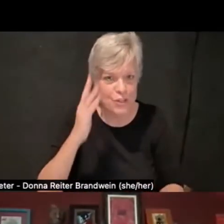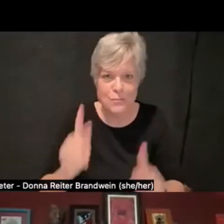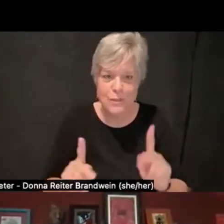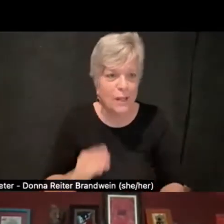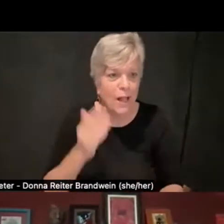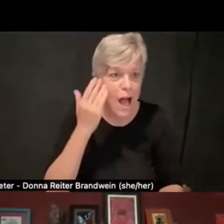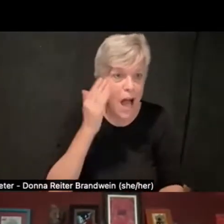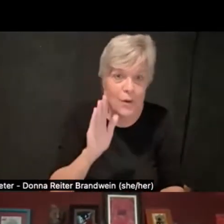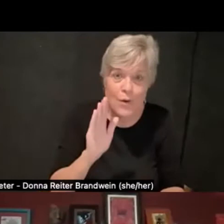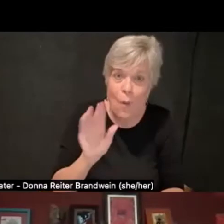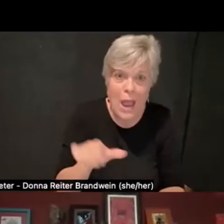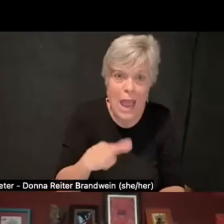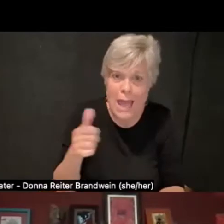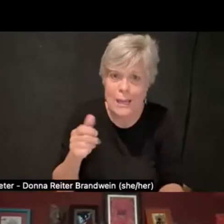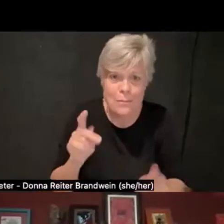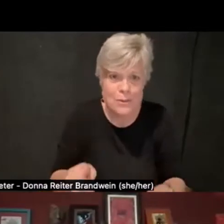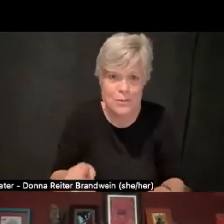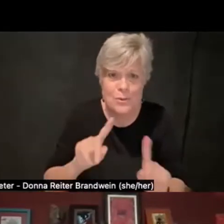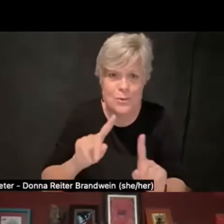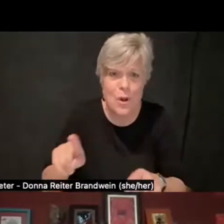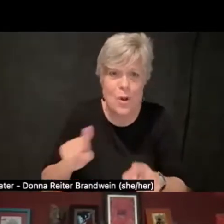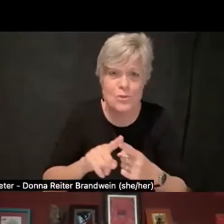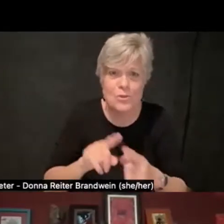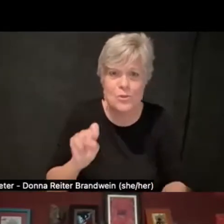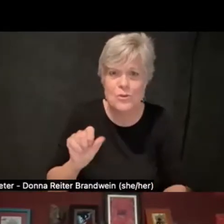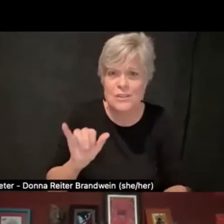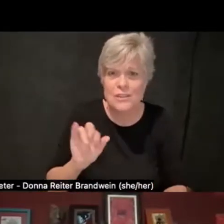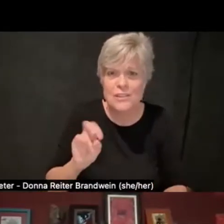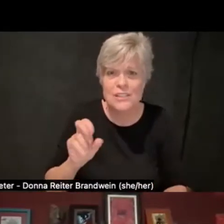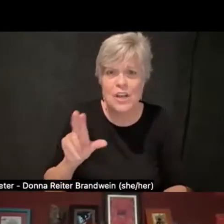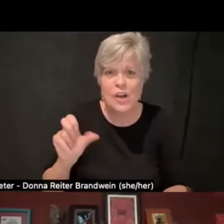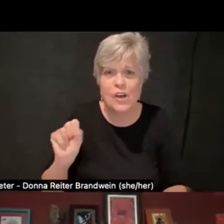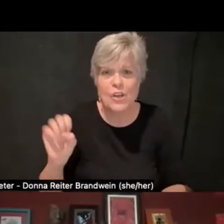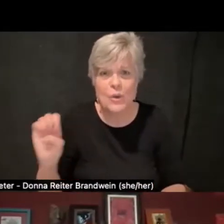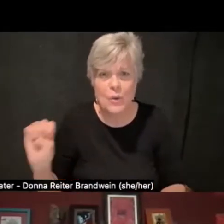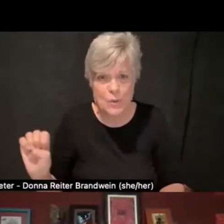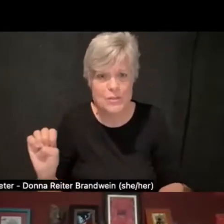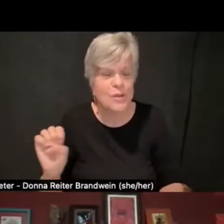or person who's chronically ill or identifies as sick or mad